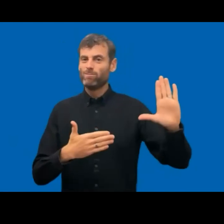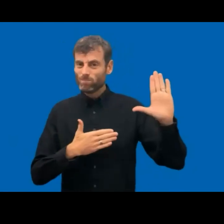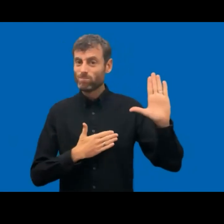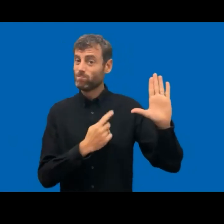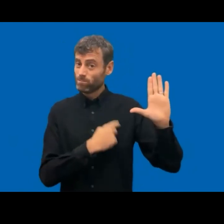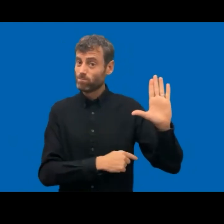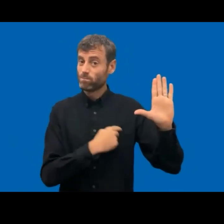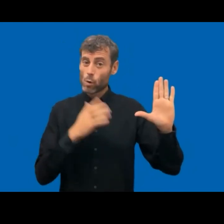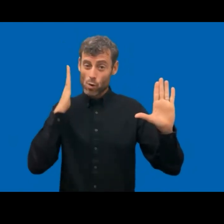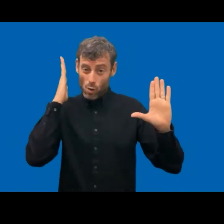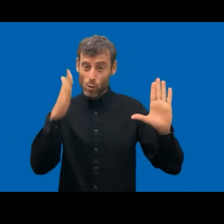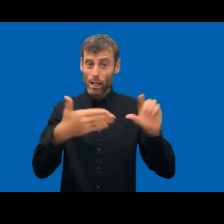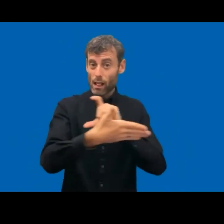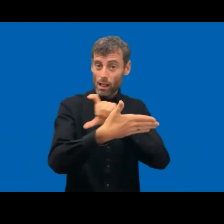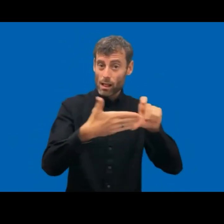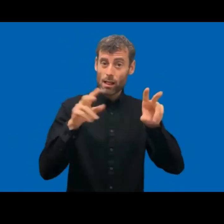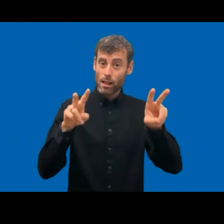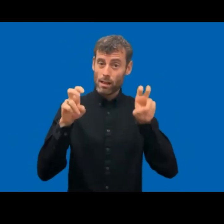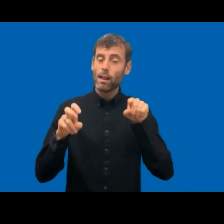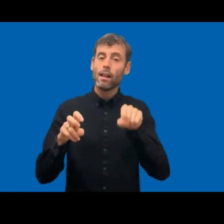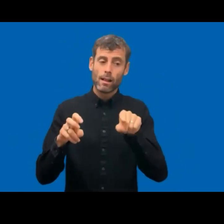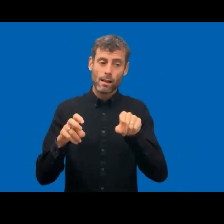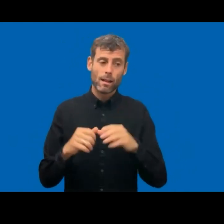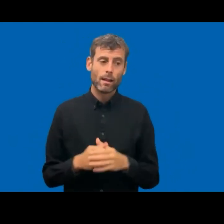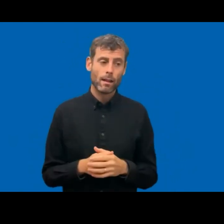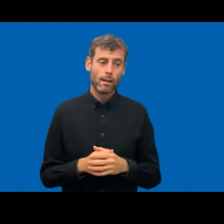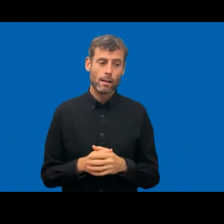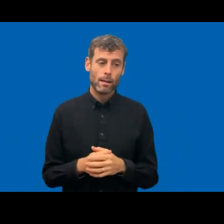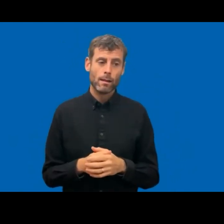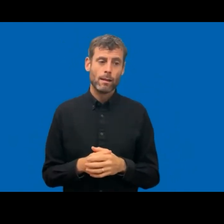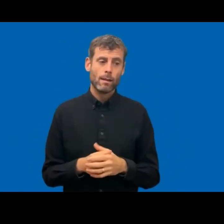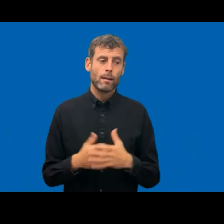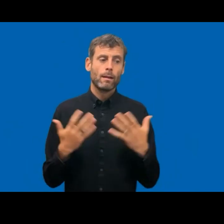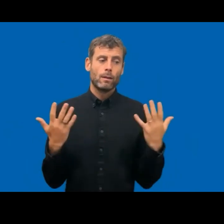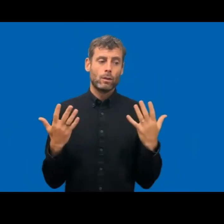accessibility statement. It's easier for the public sector bodies. They, we have already